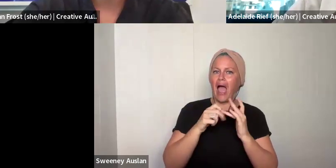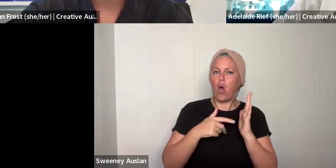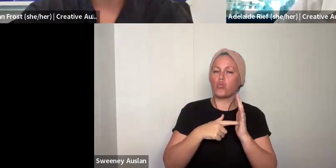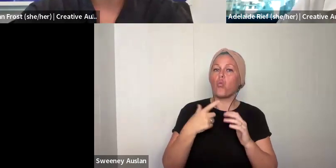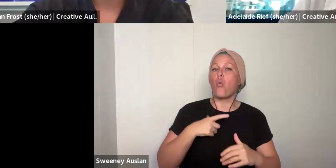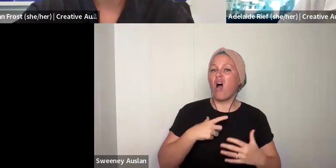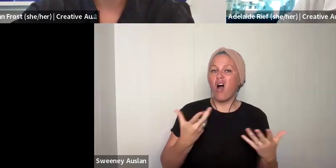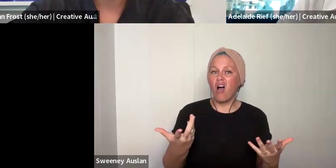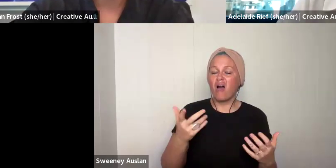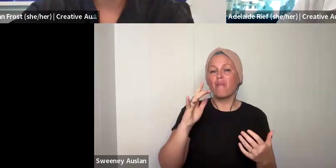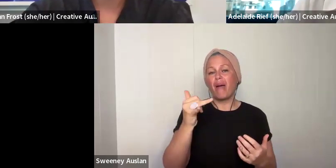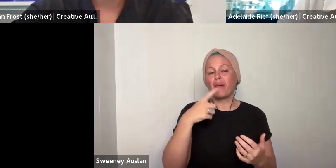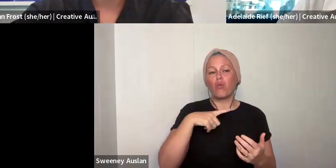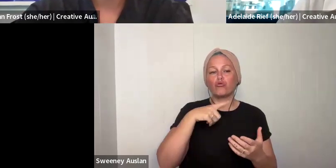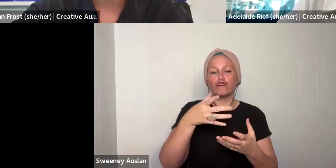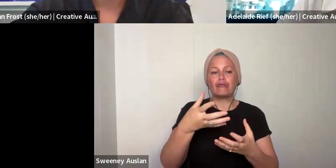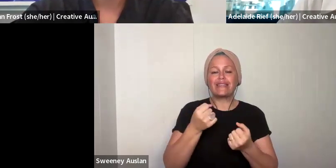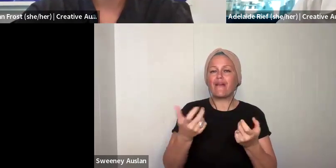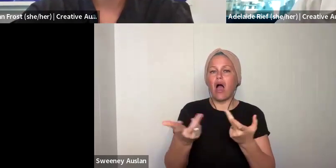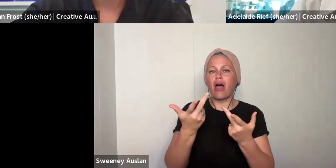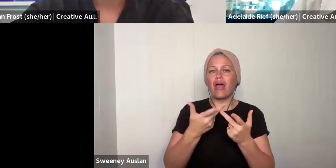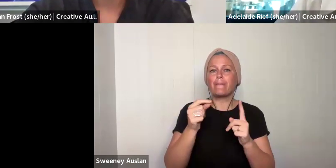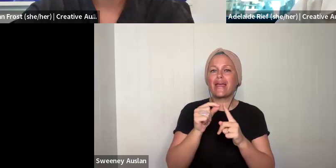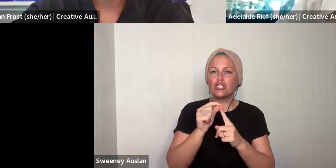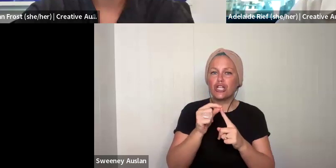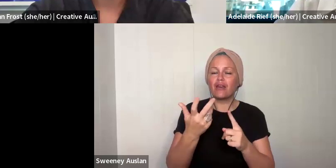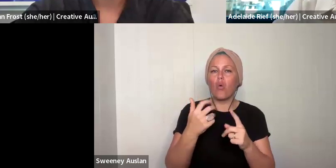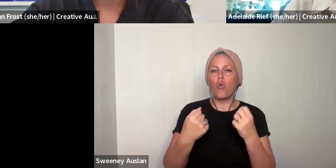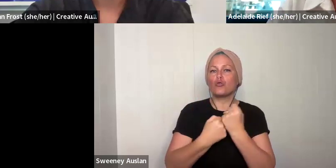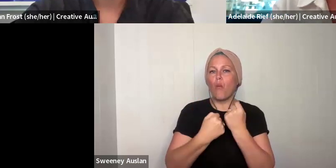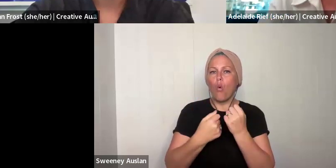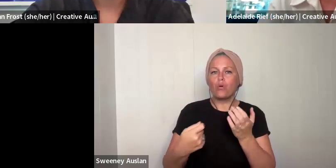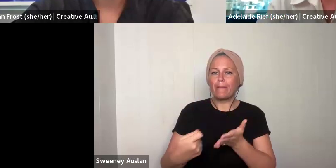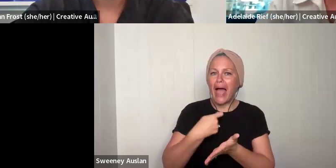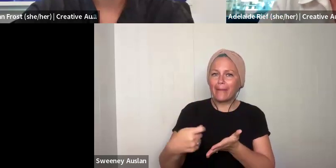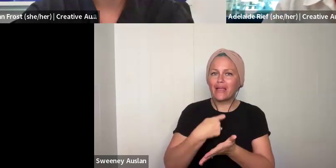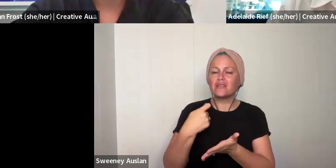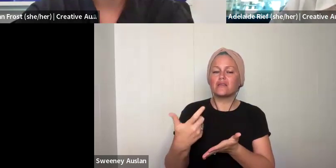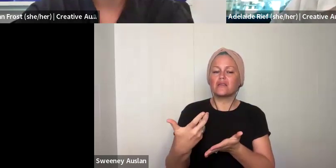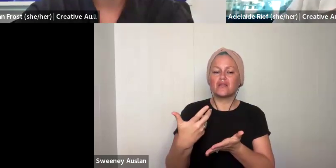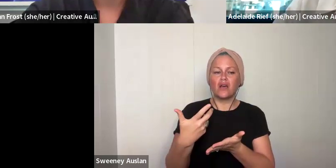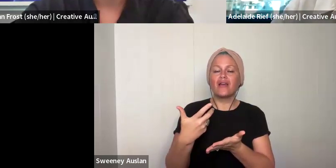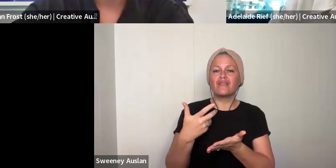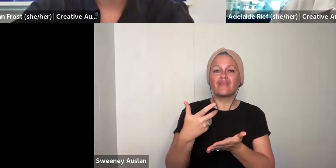that $7000 directly into their own bank account. This might be because you receive other pensions or support payments.